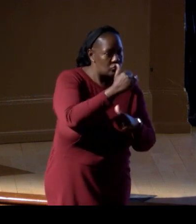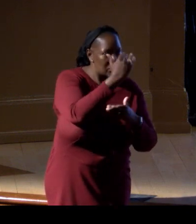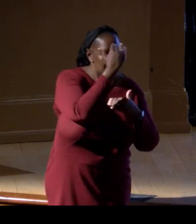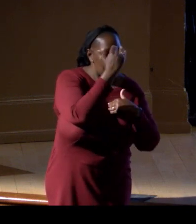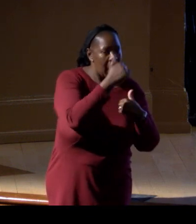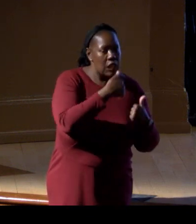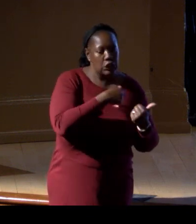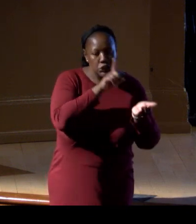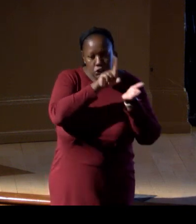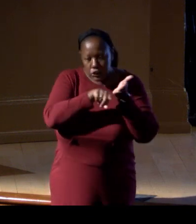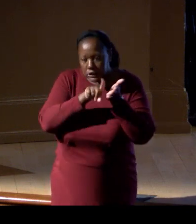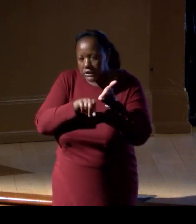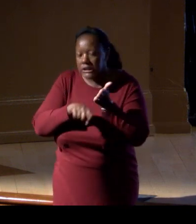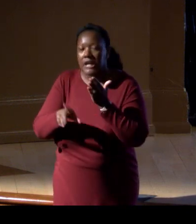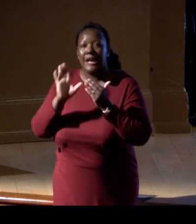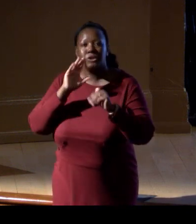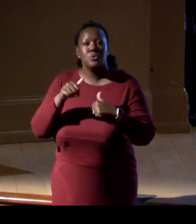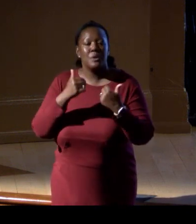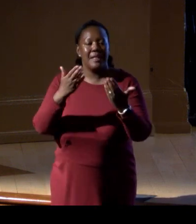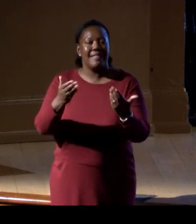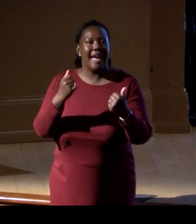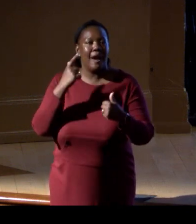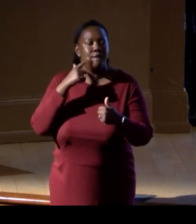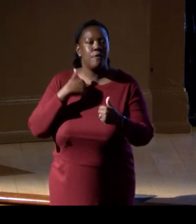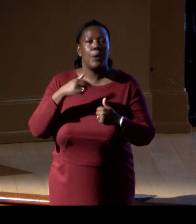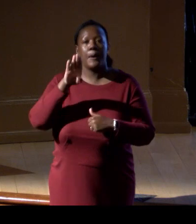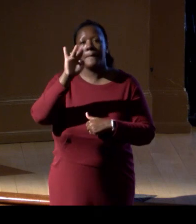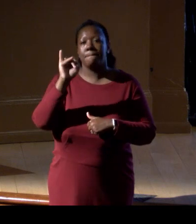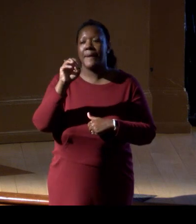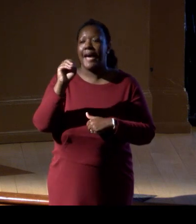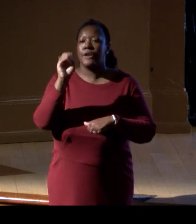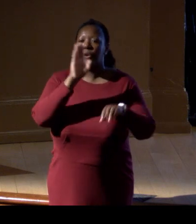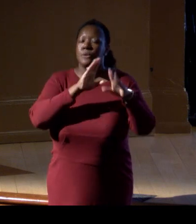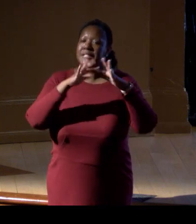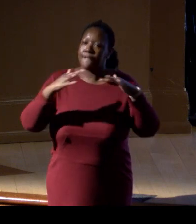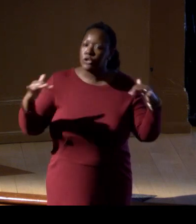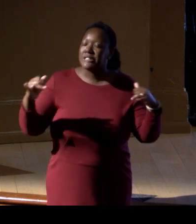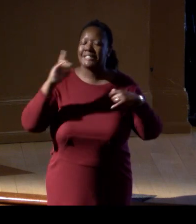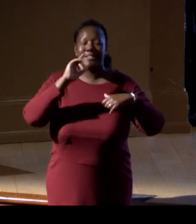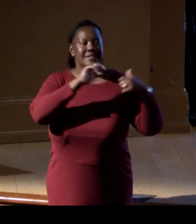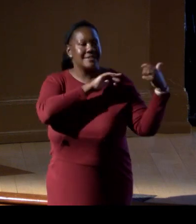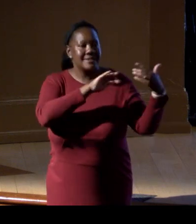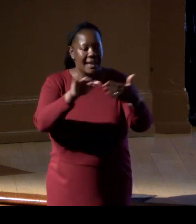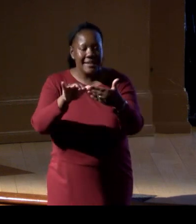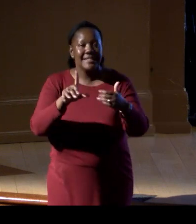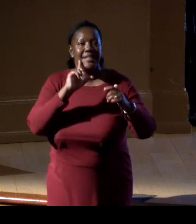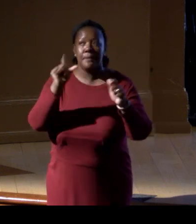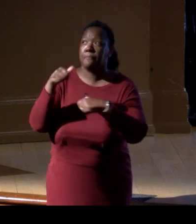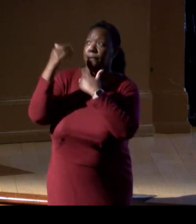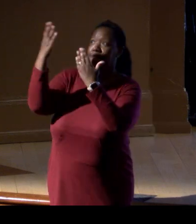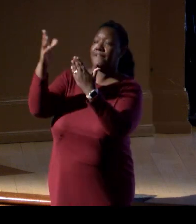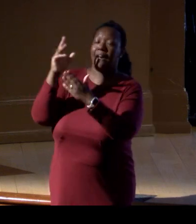allows for the democratization of biodiversity studies, and gives decision-makers the practical,